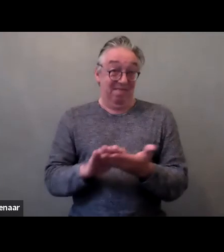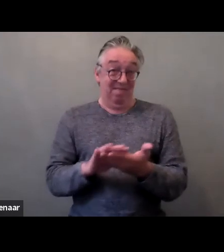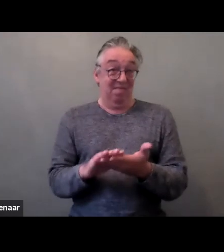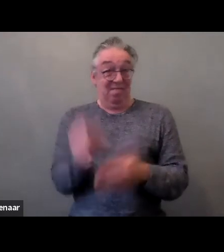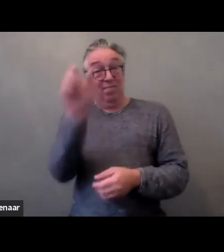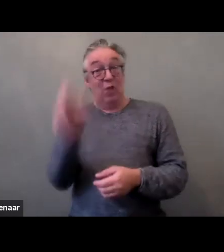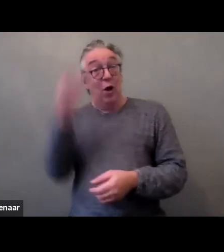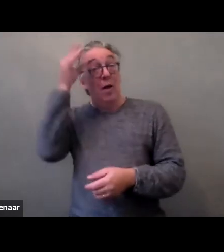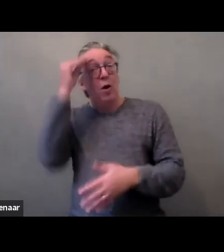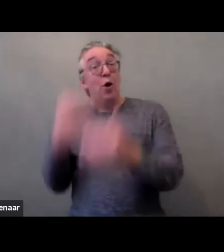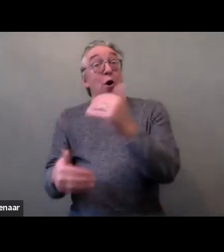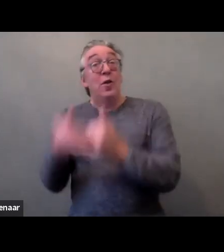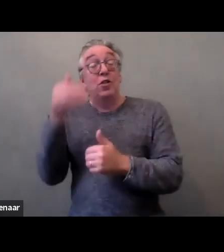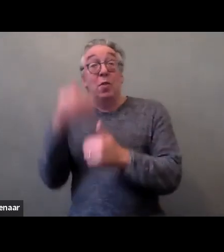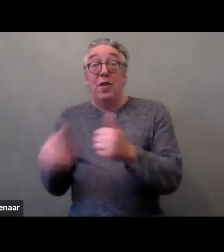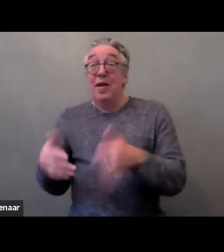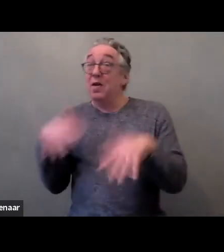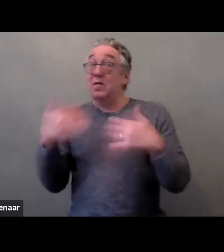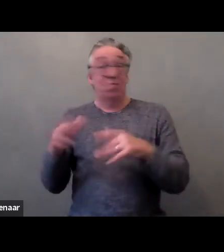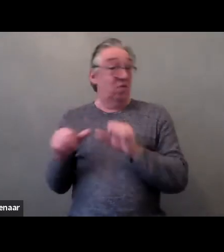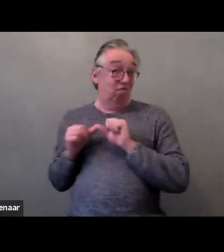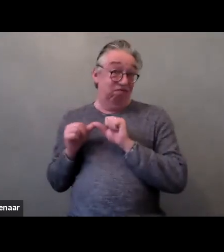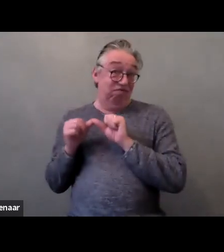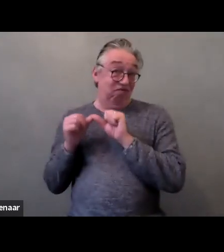who often remain exposed to violence for a very long time.